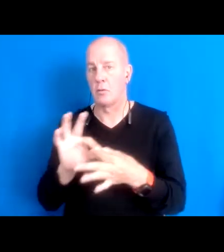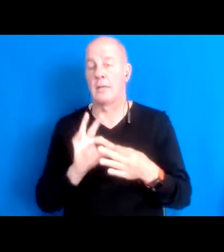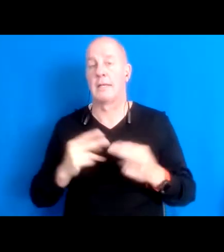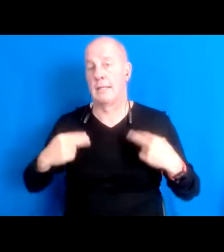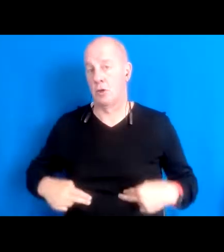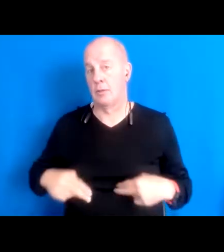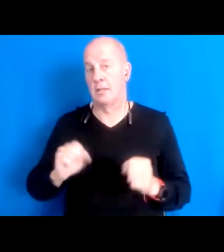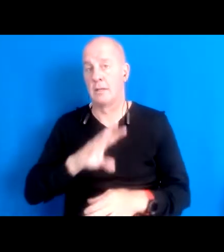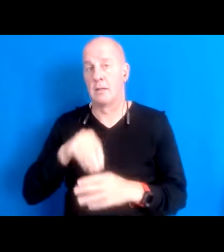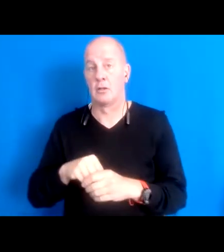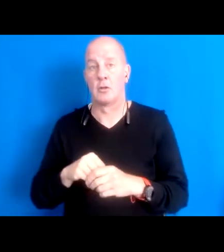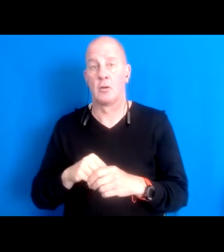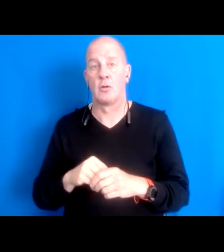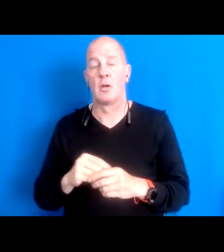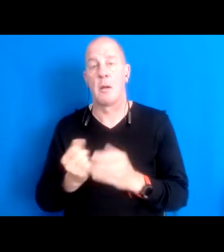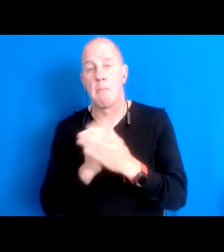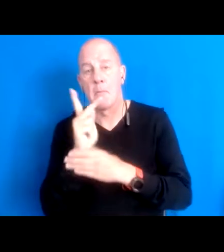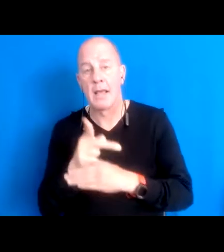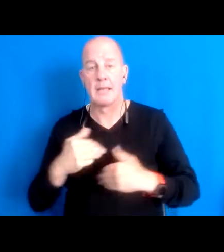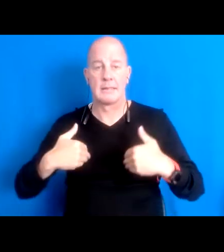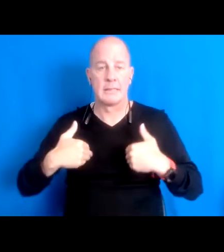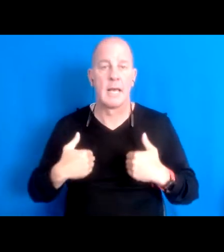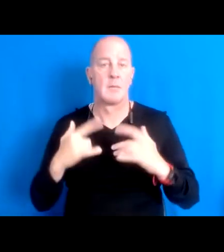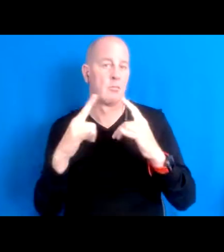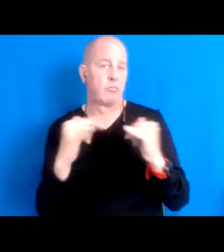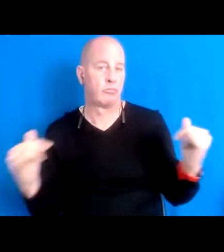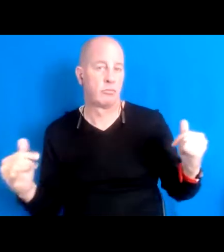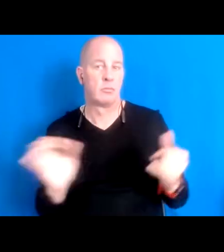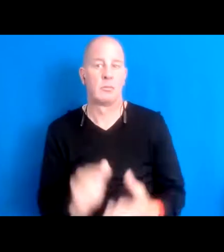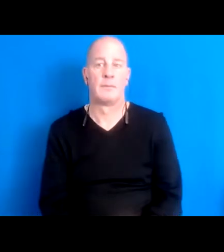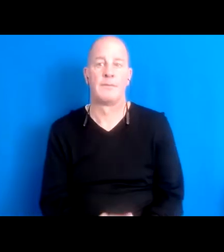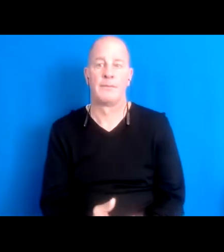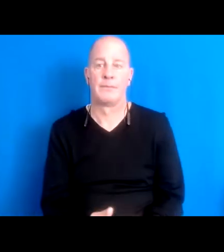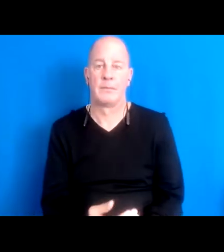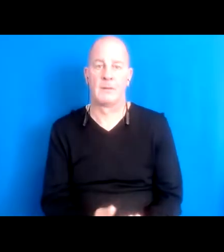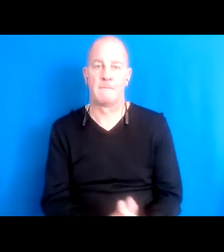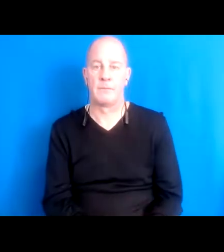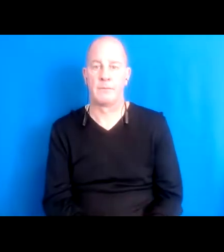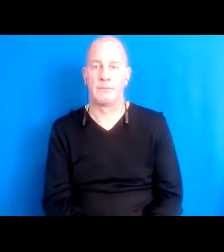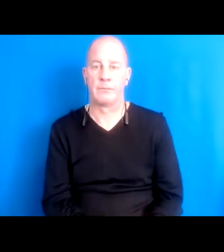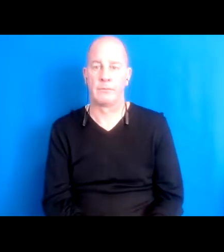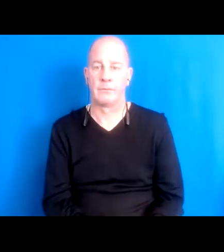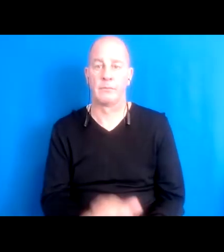16:03:21 And I think that is, I think, as an individual I derived a lot of care and